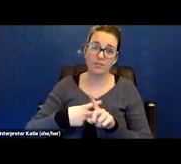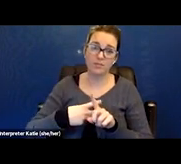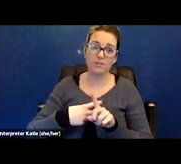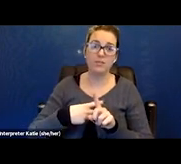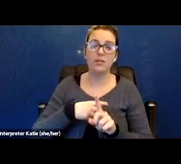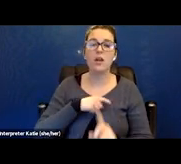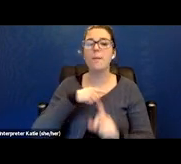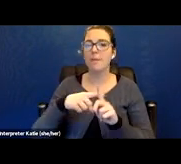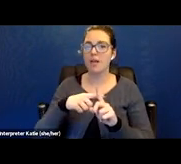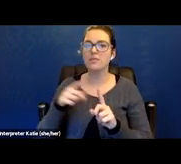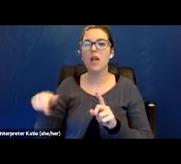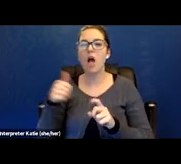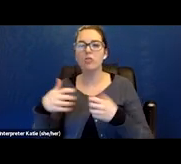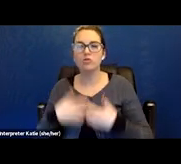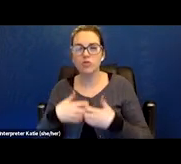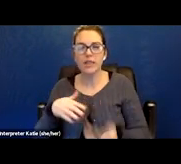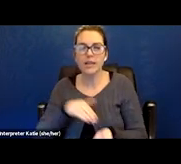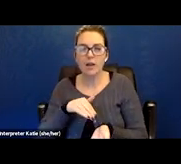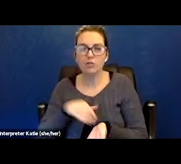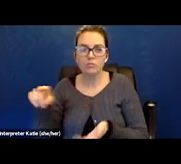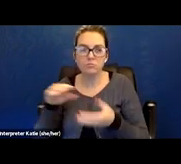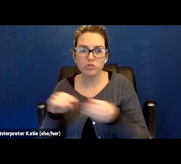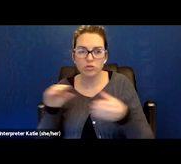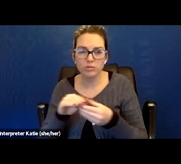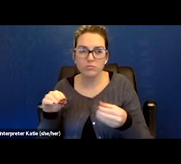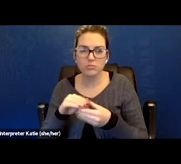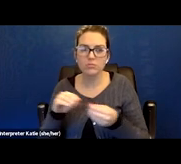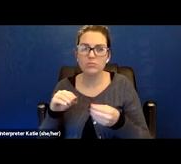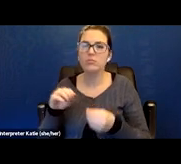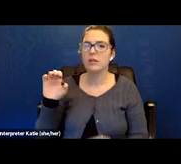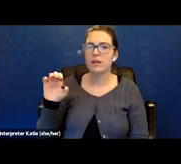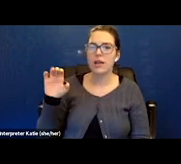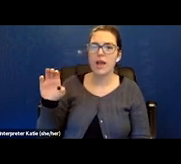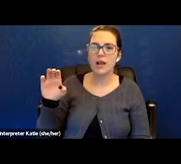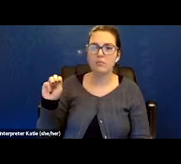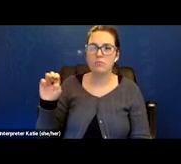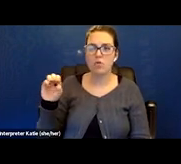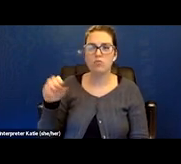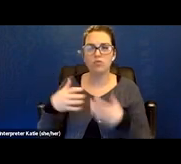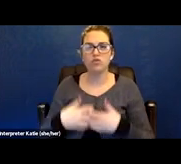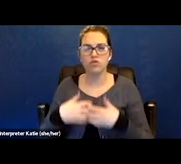which is a very severe life-saving machine, probably helped me out.